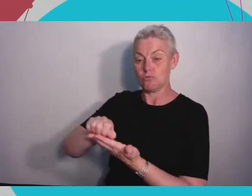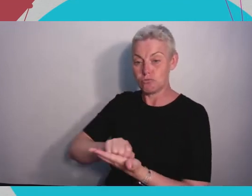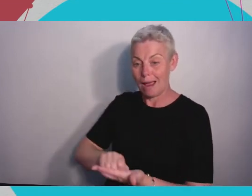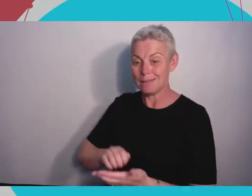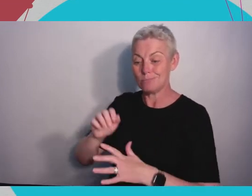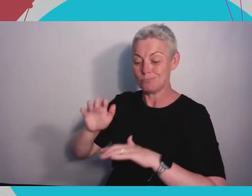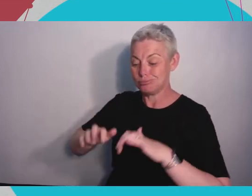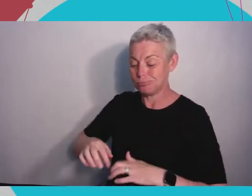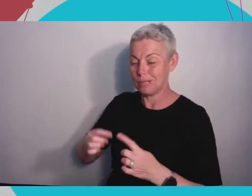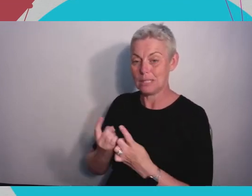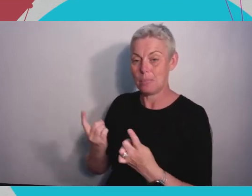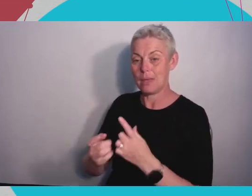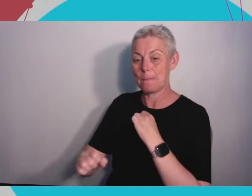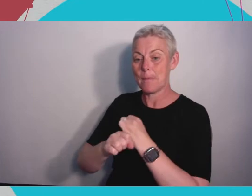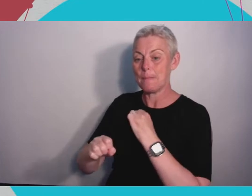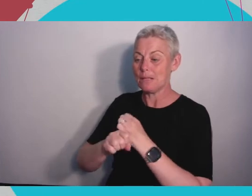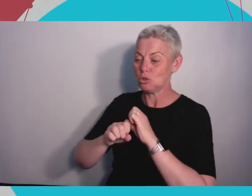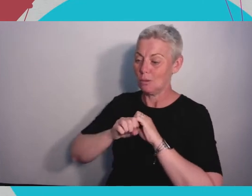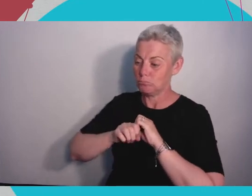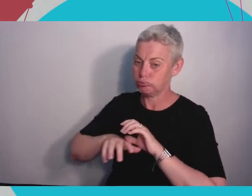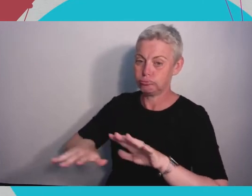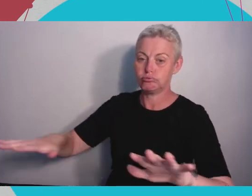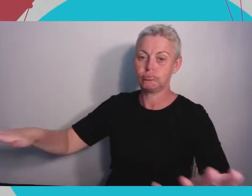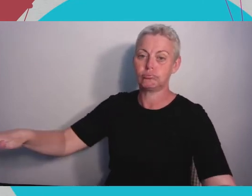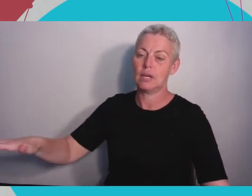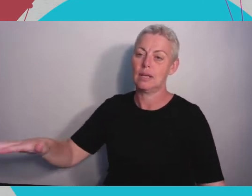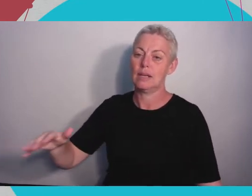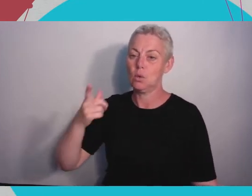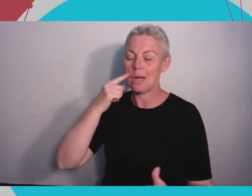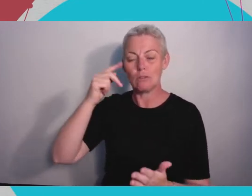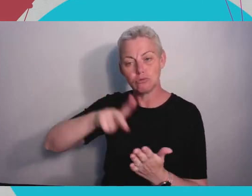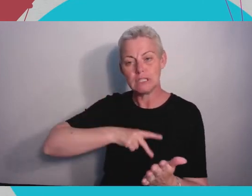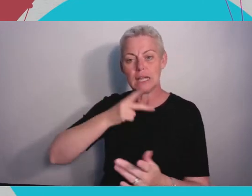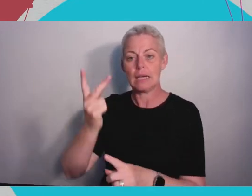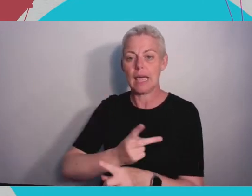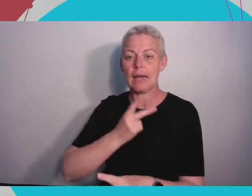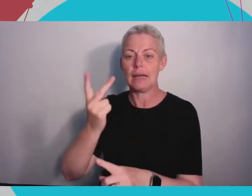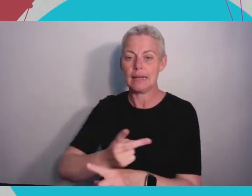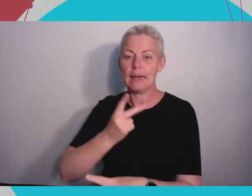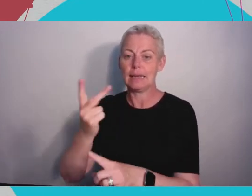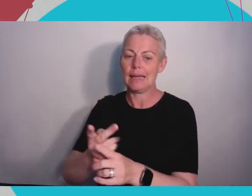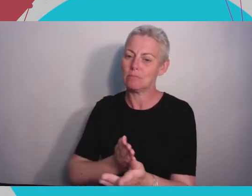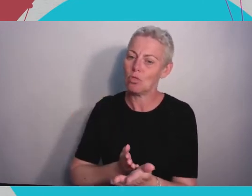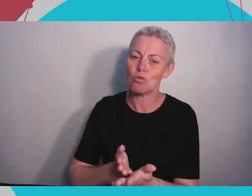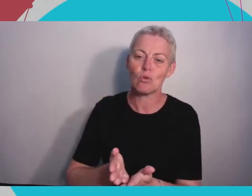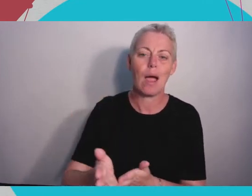of thousands of people over time. So that doesn't mean sort of English Literature essays